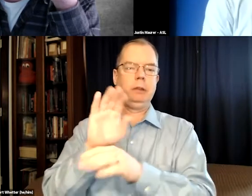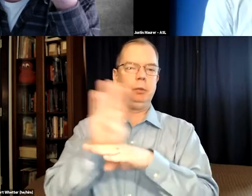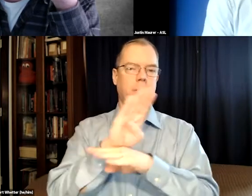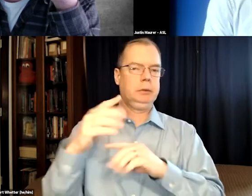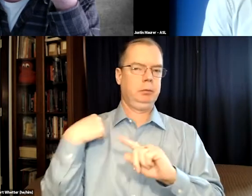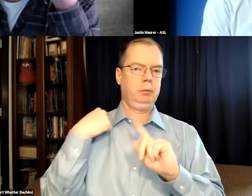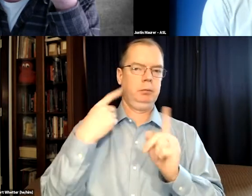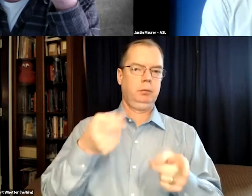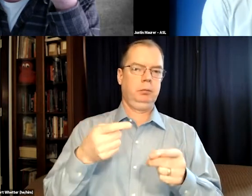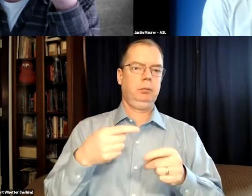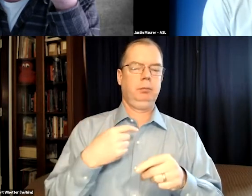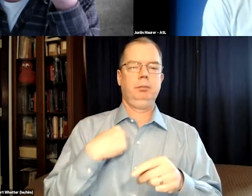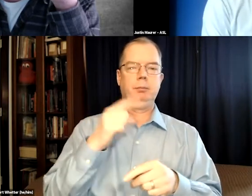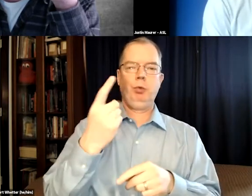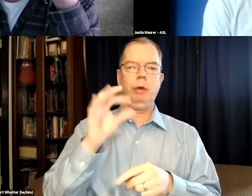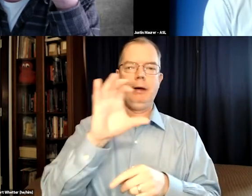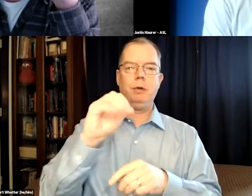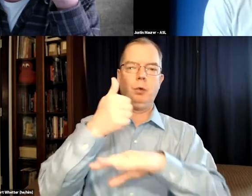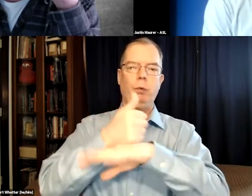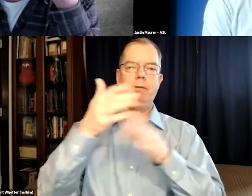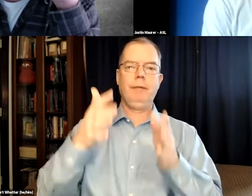I've worked over 20 years in the entertainment industry,